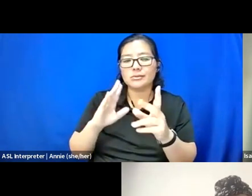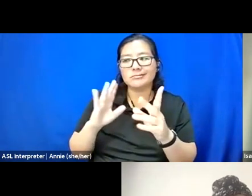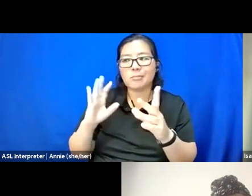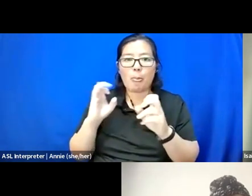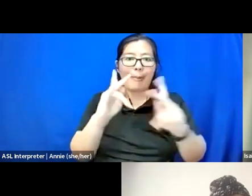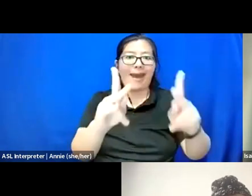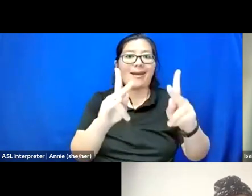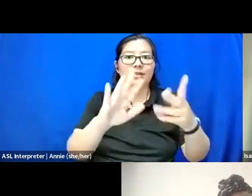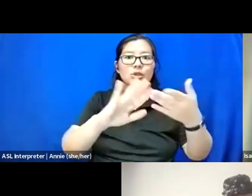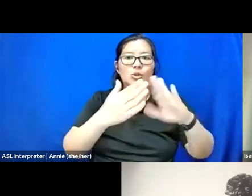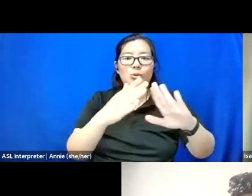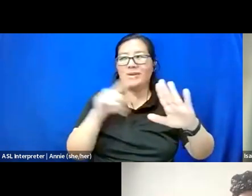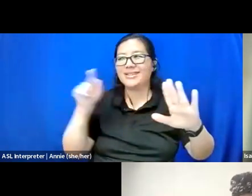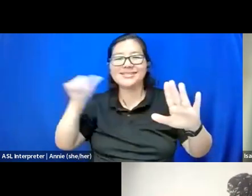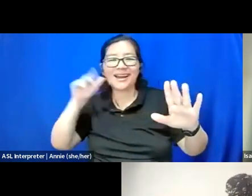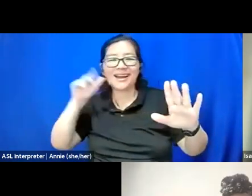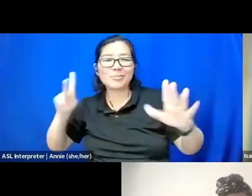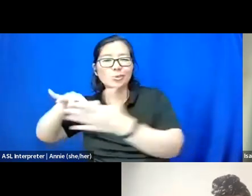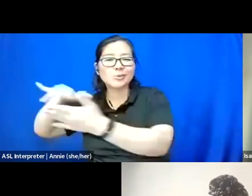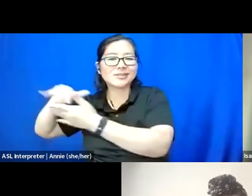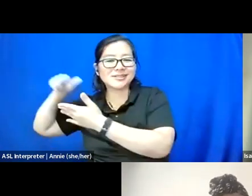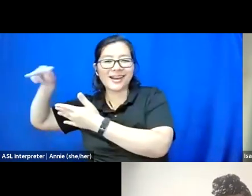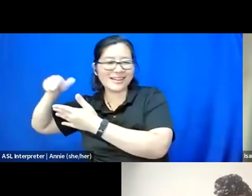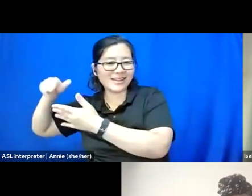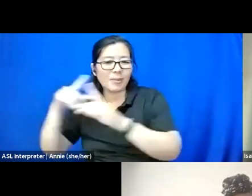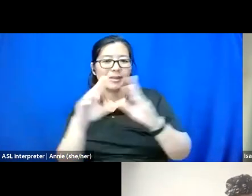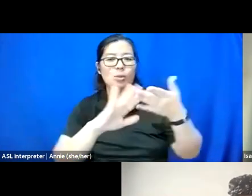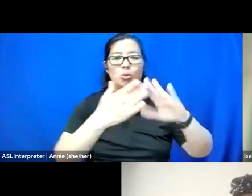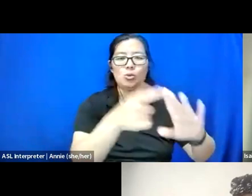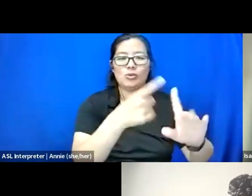that it has come from, and in doing so, making it accessible once more,